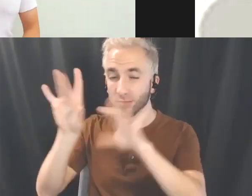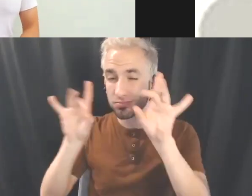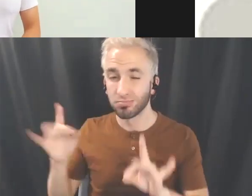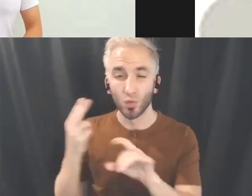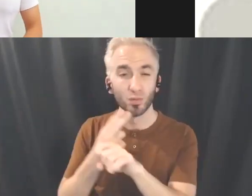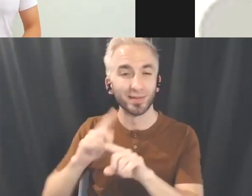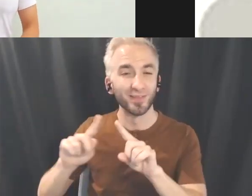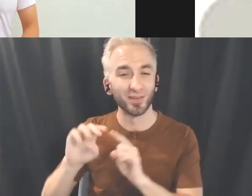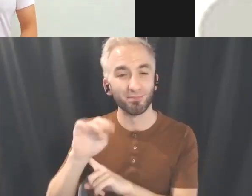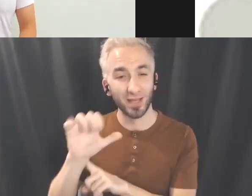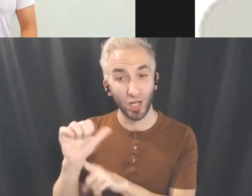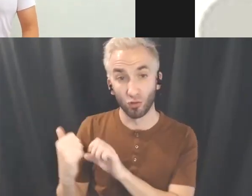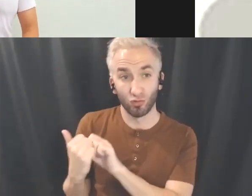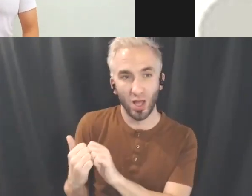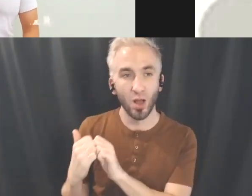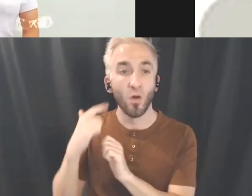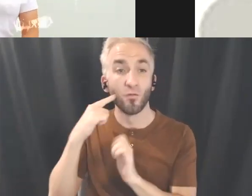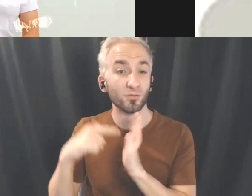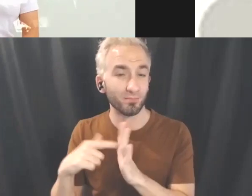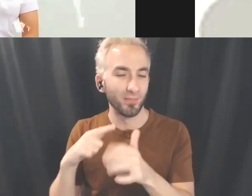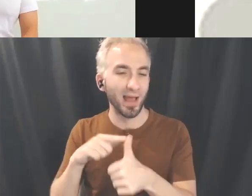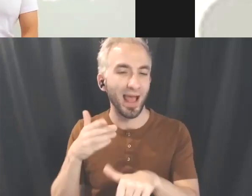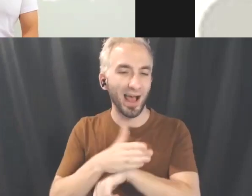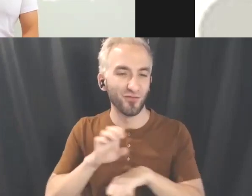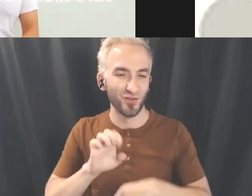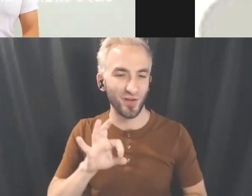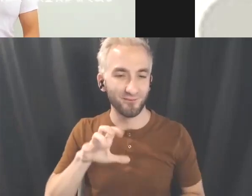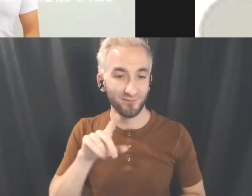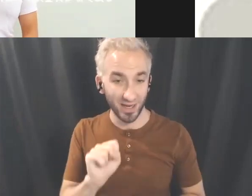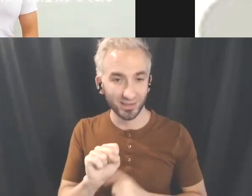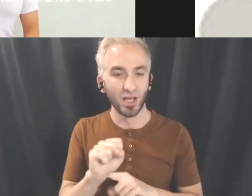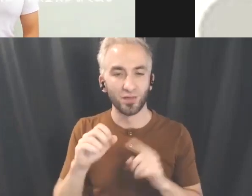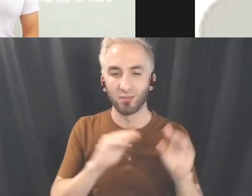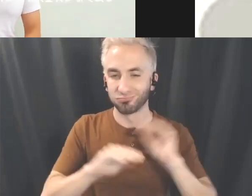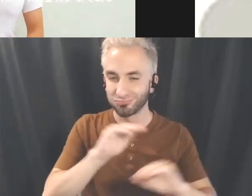For example, I may use after effects to create an animation that focuses on the motion, while